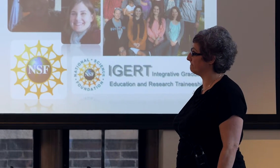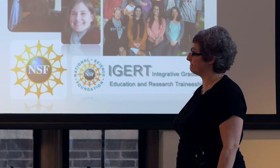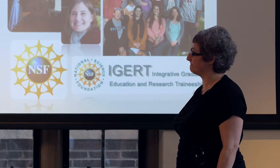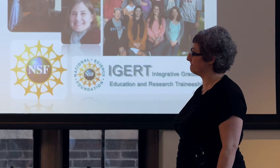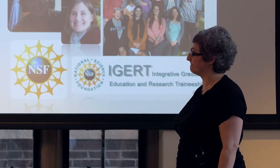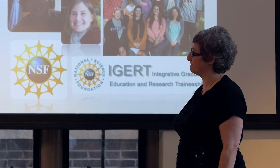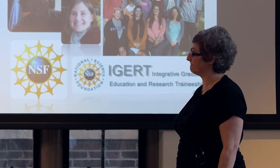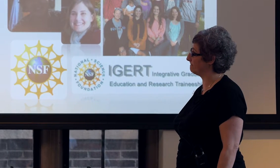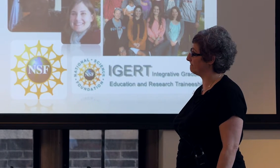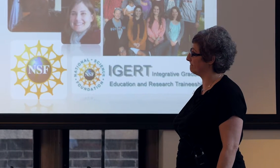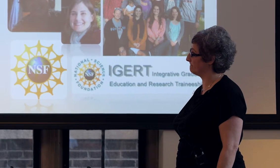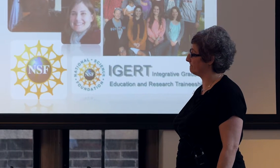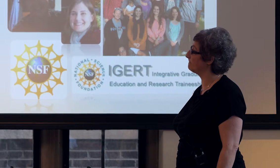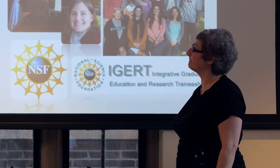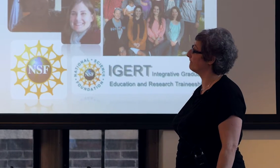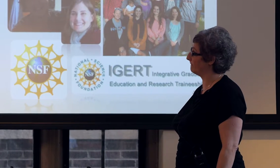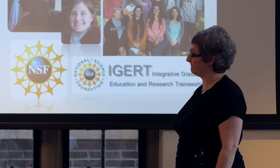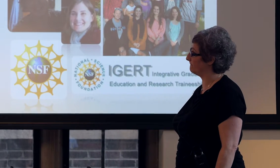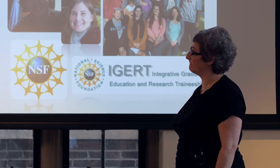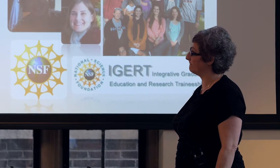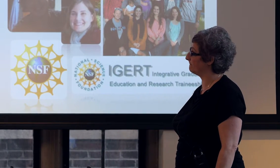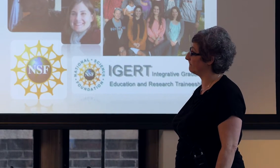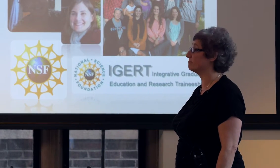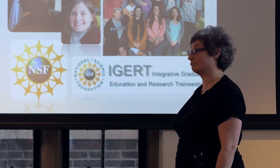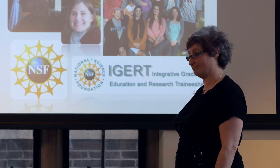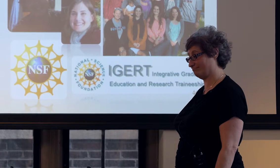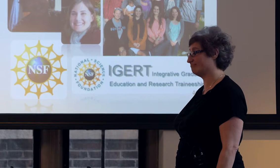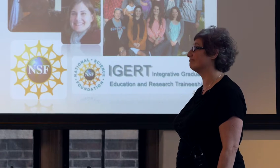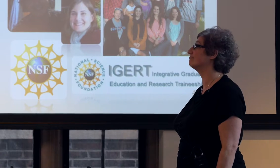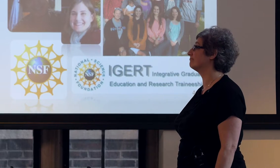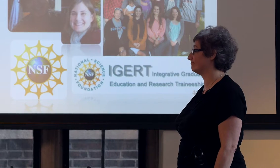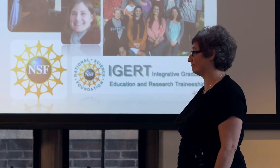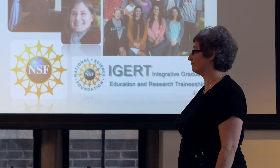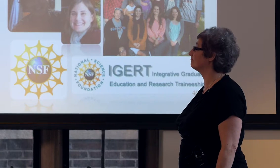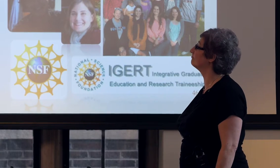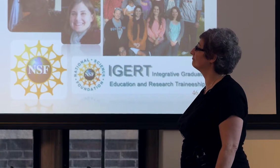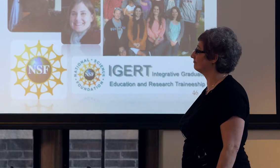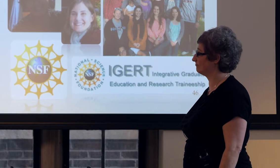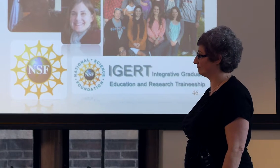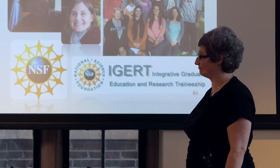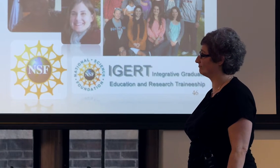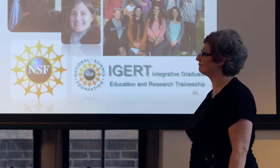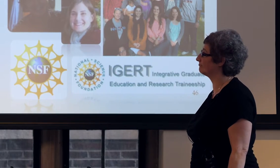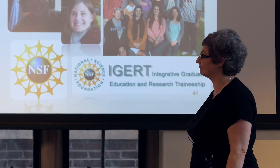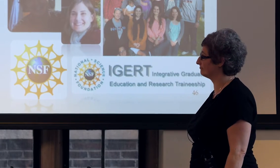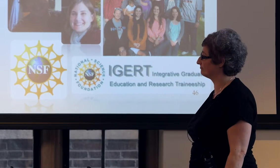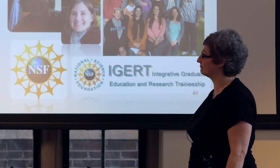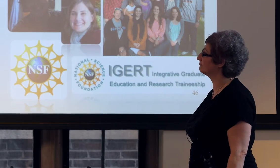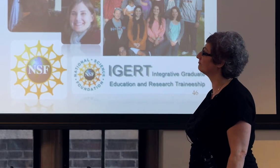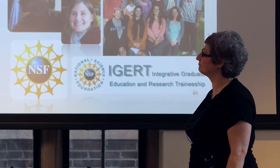the homesigners and Nicaraguan Sign Language users, and that they used less, the homesigners used less